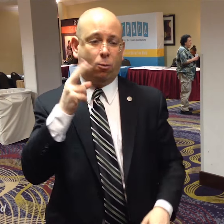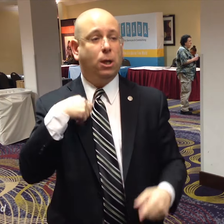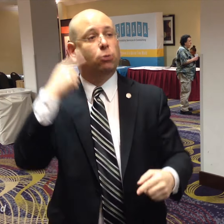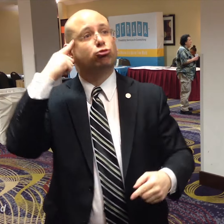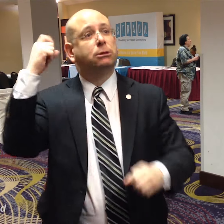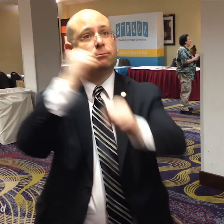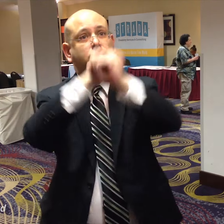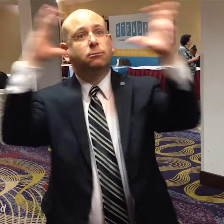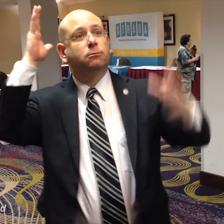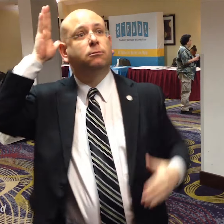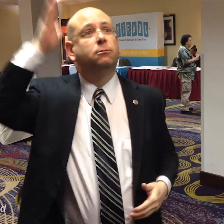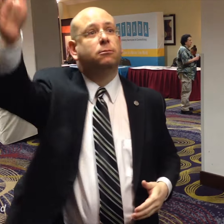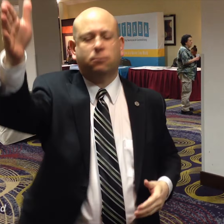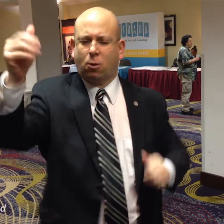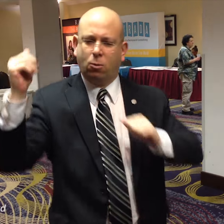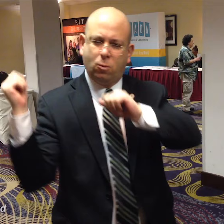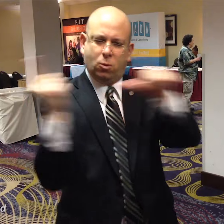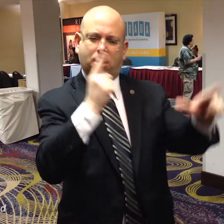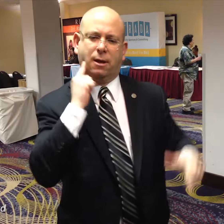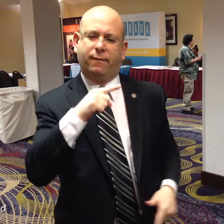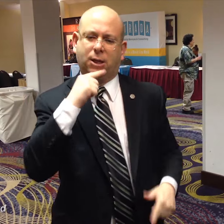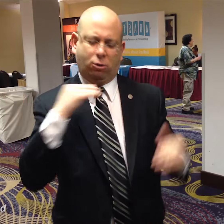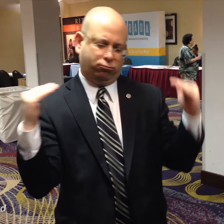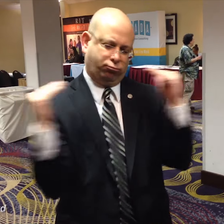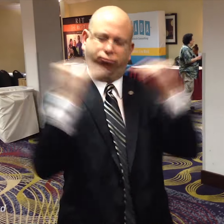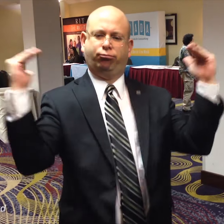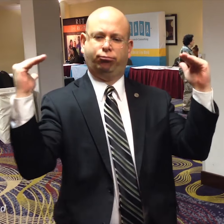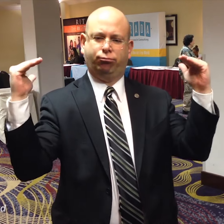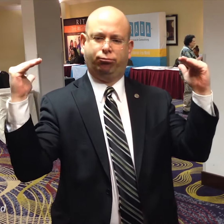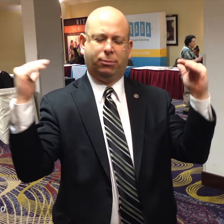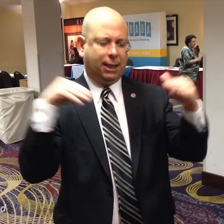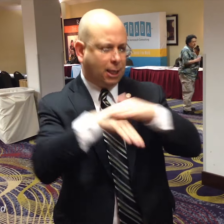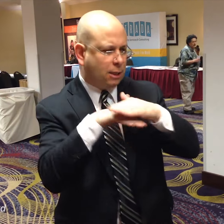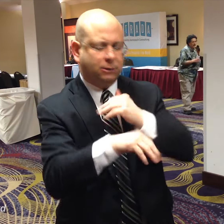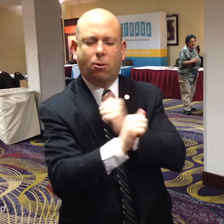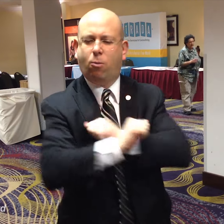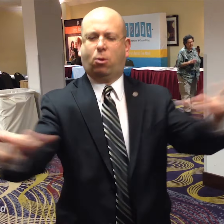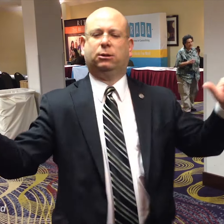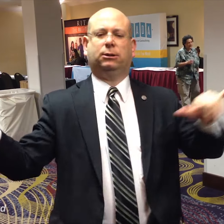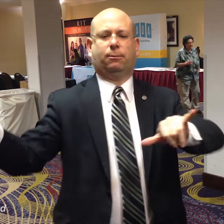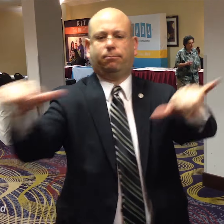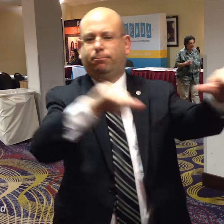It is my dream that through these lawsuits, we will achieve equality between deaf and hard of hearing people and hearing people.